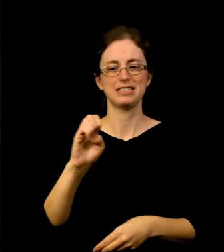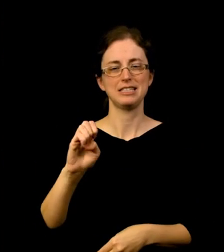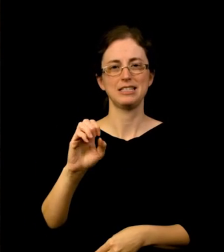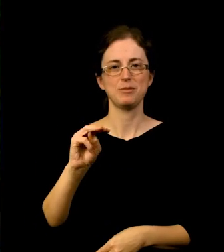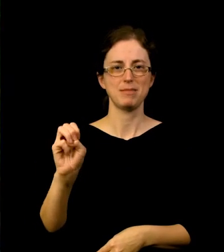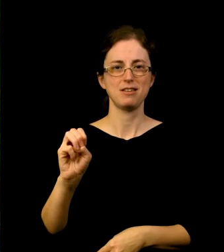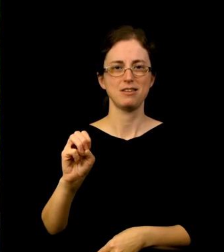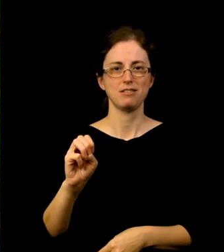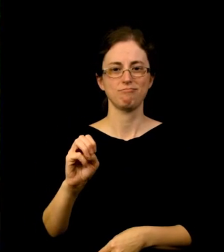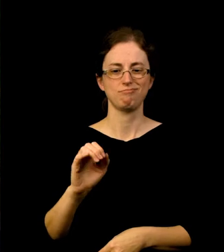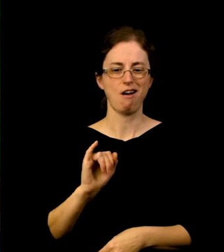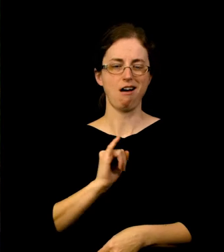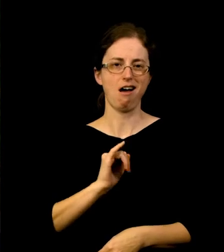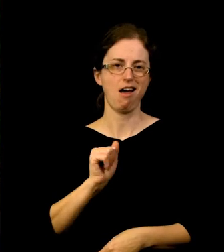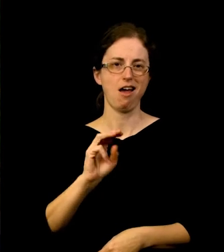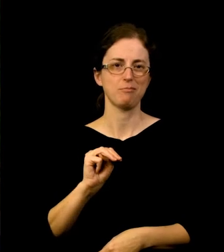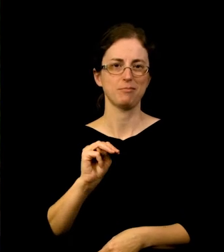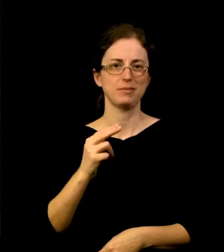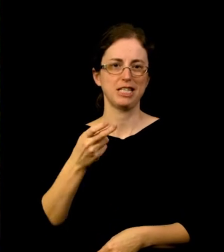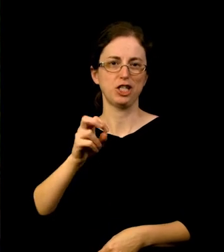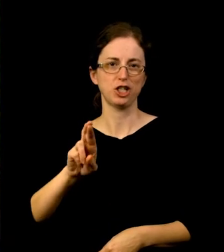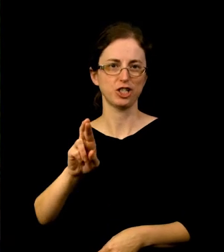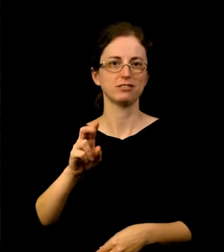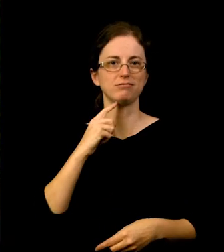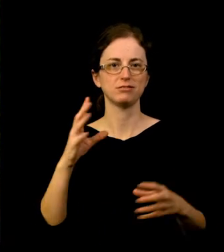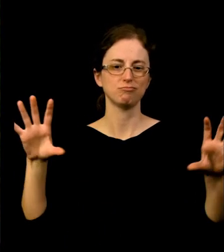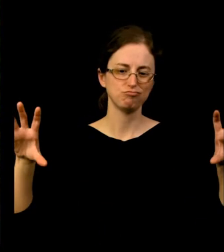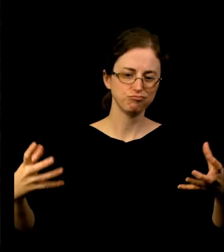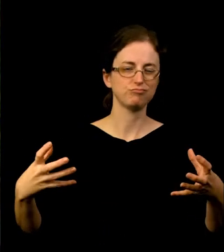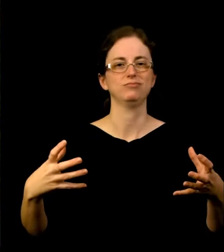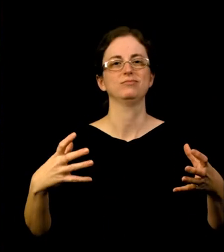A Creative Activation of Youth Voices of Color program.